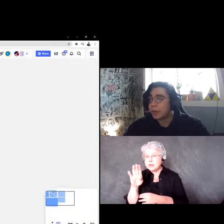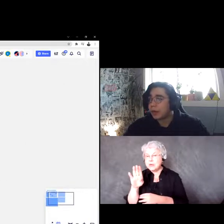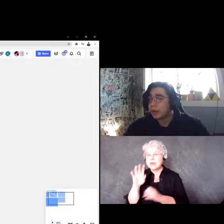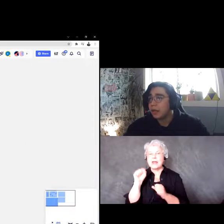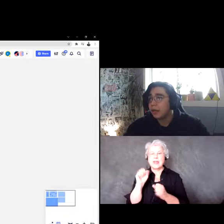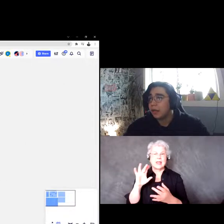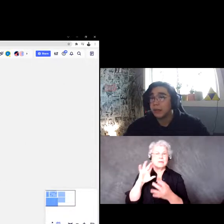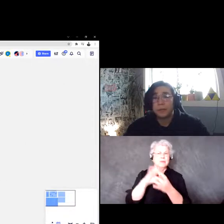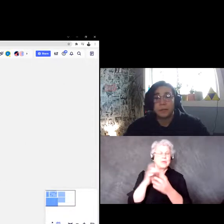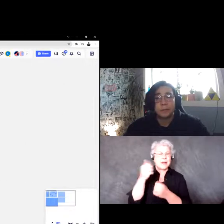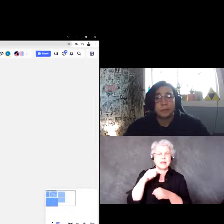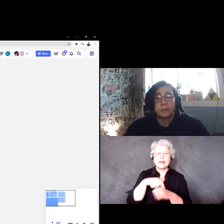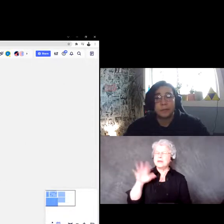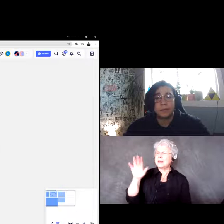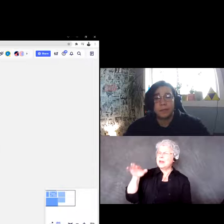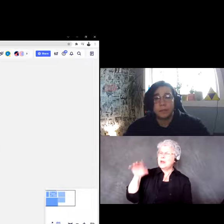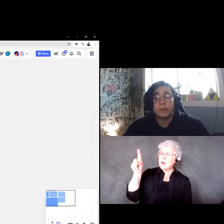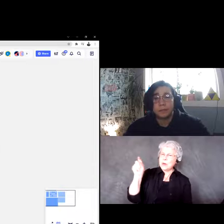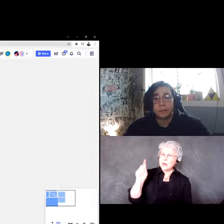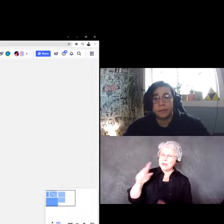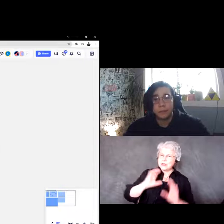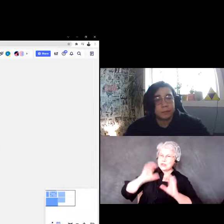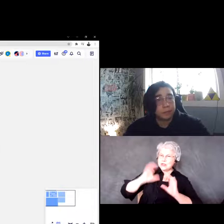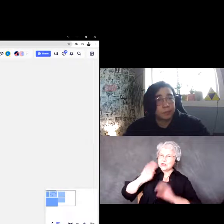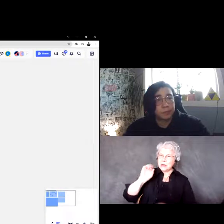Katie: Sorry Kyle, I just have a quick question in the chat. Is Miro free?